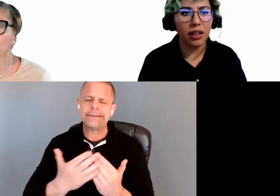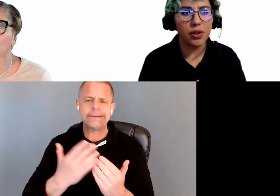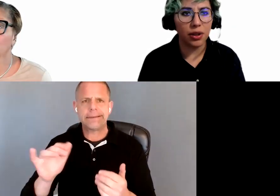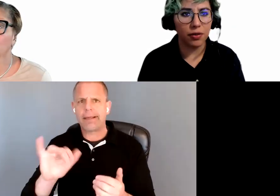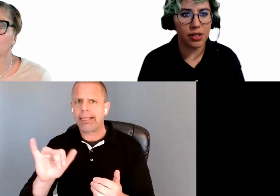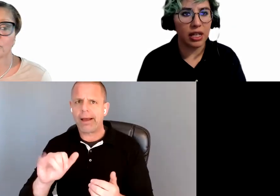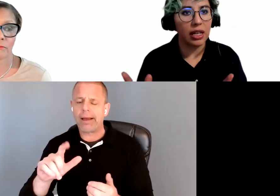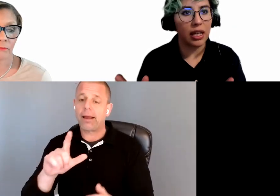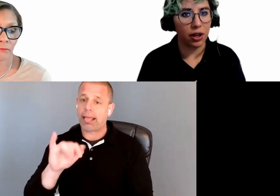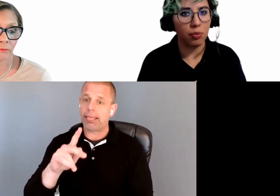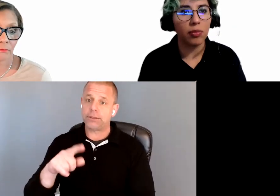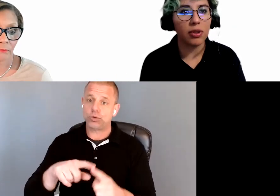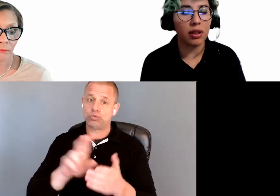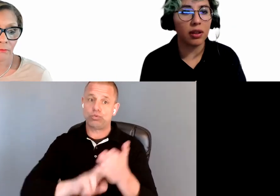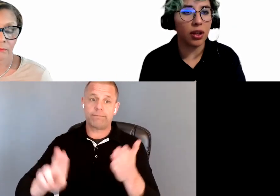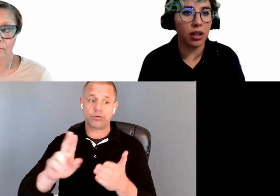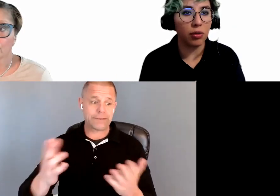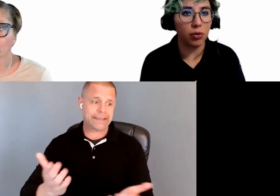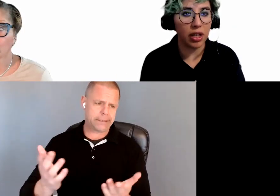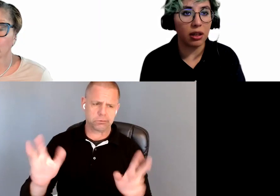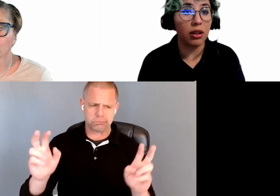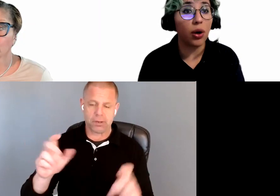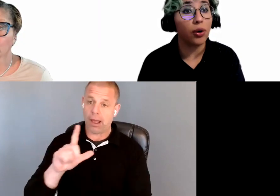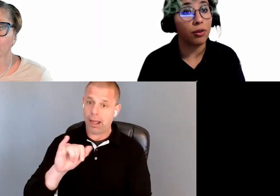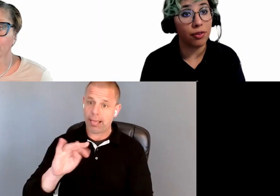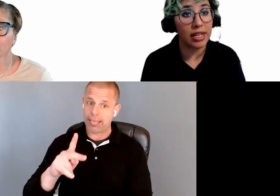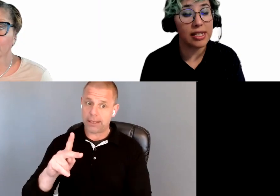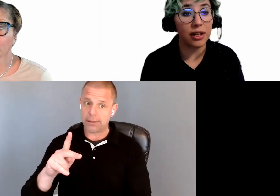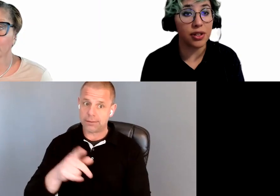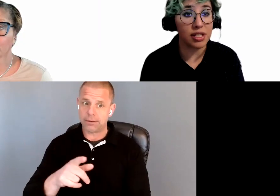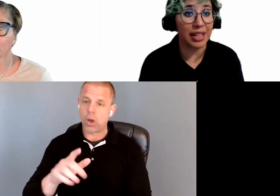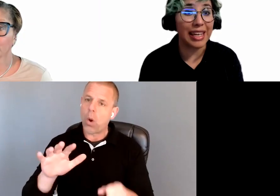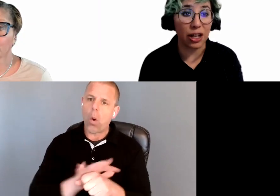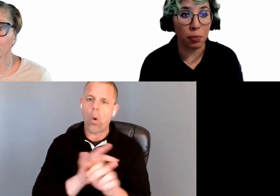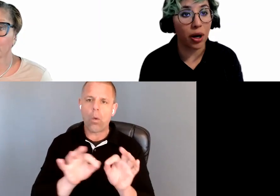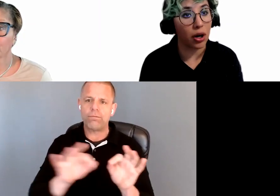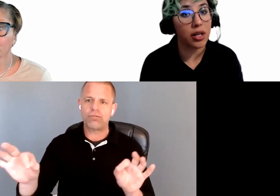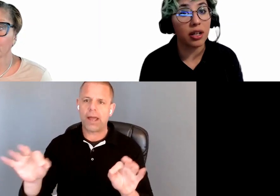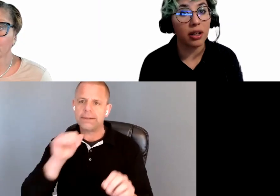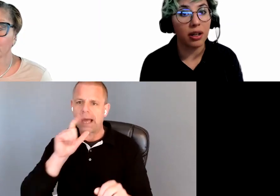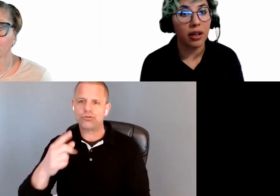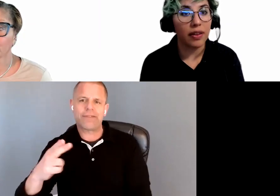The link would be the whole phrase, not just the "here" part. That